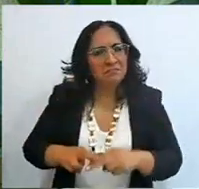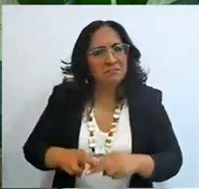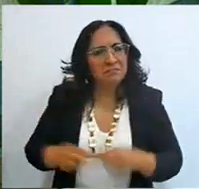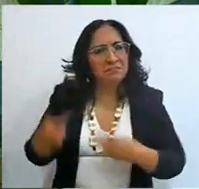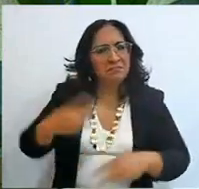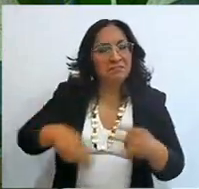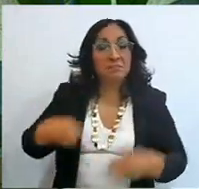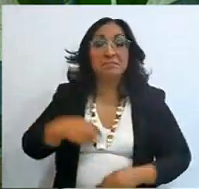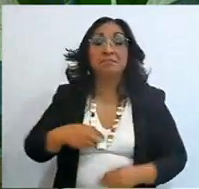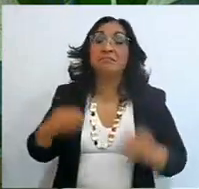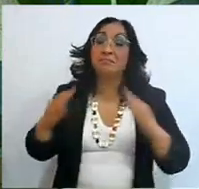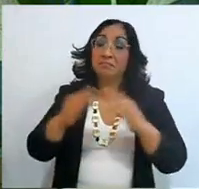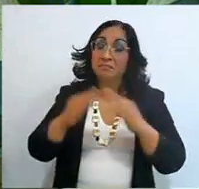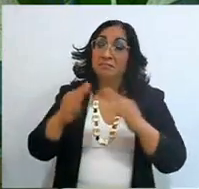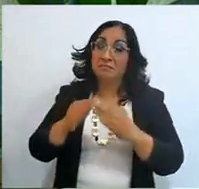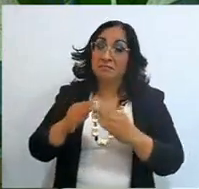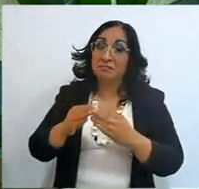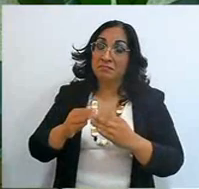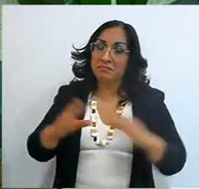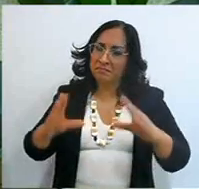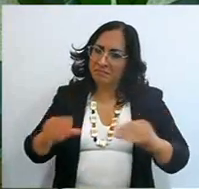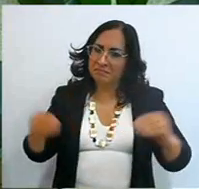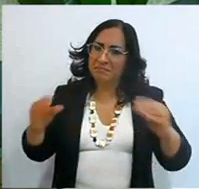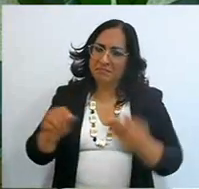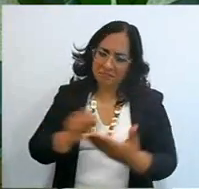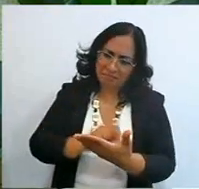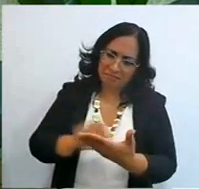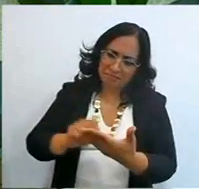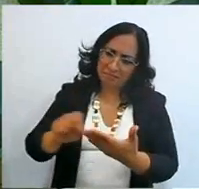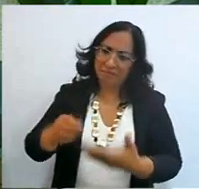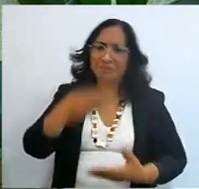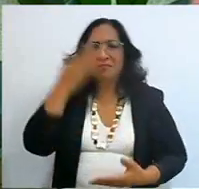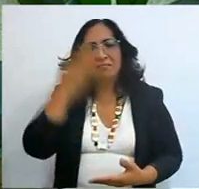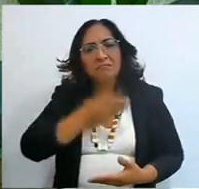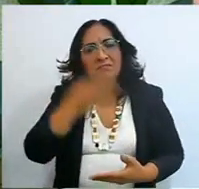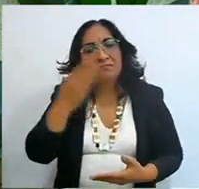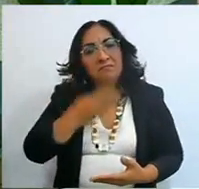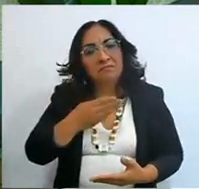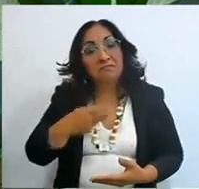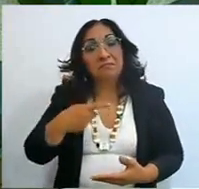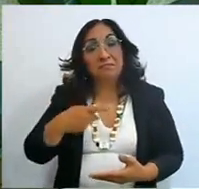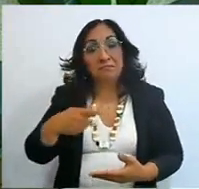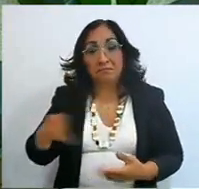And he taught me to read the Bible. How do I read it? Well, first, believing that it is the Word of God,